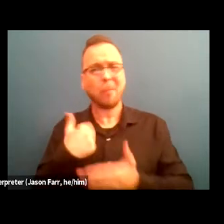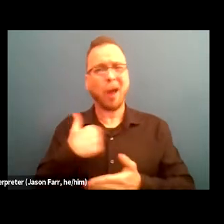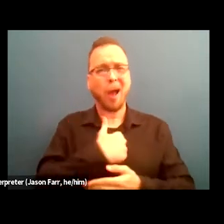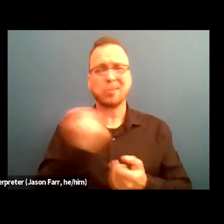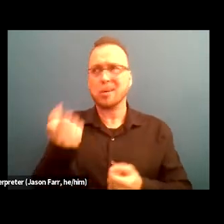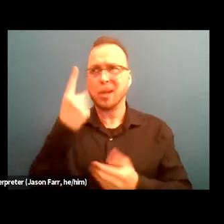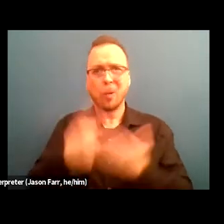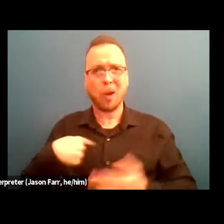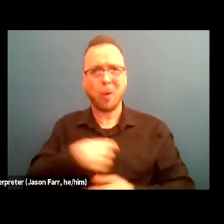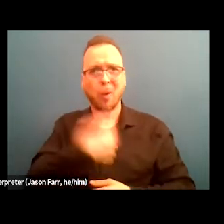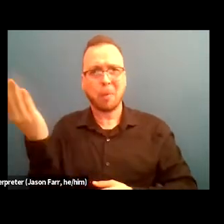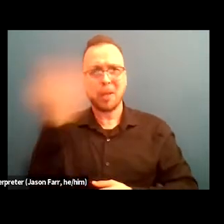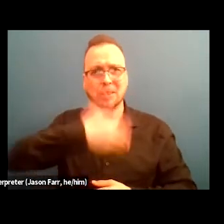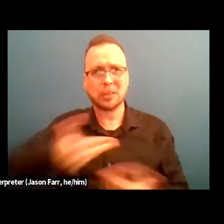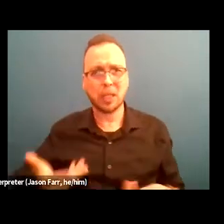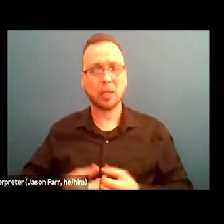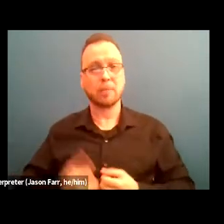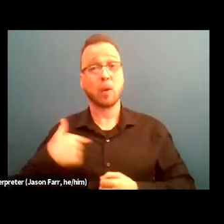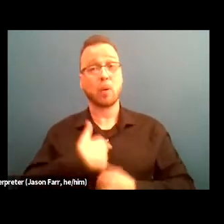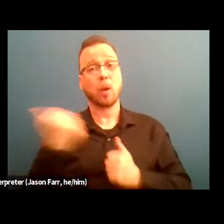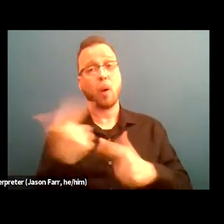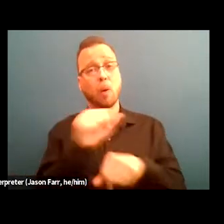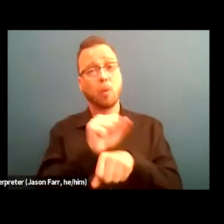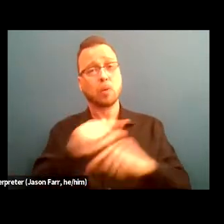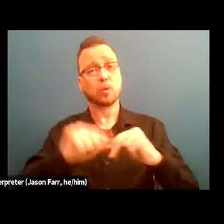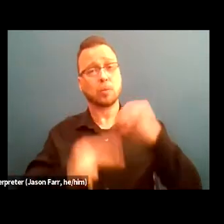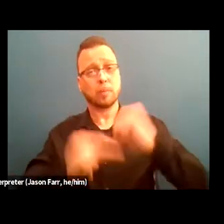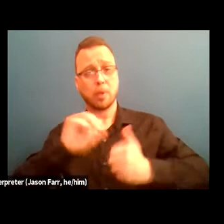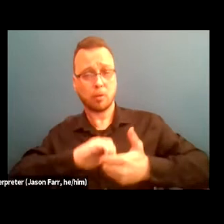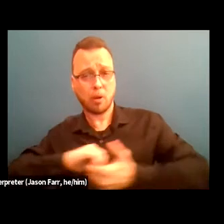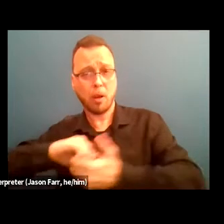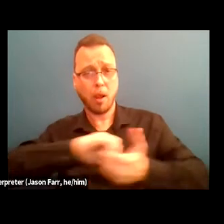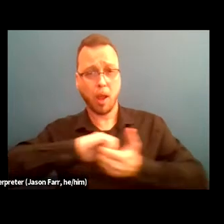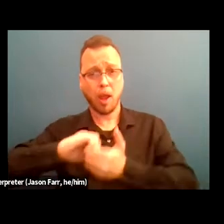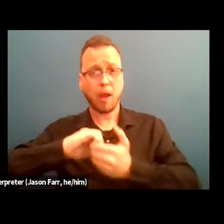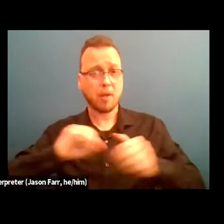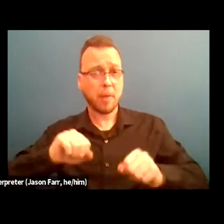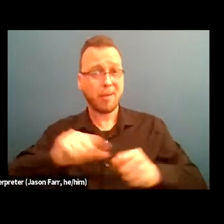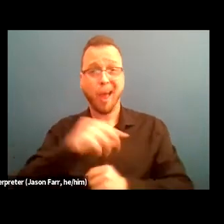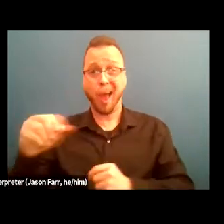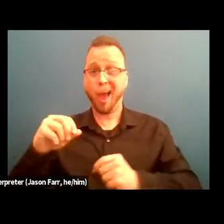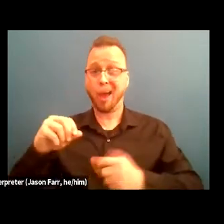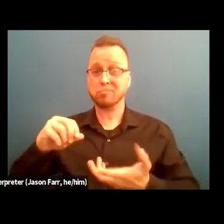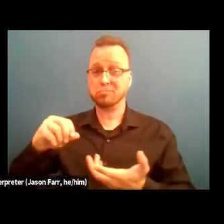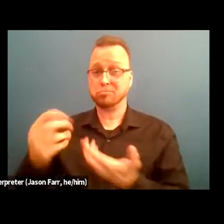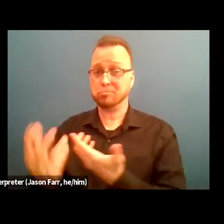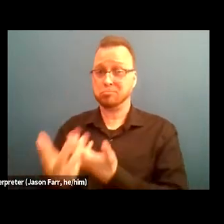We must all work to build collaborative capacity and collective capacity that integrates, lived X folks into the planning policy